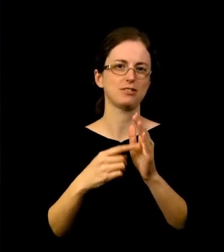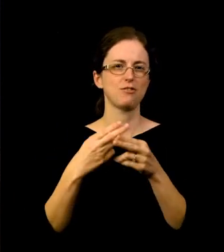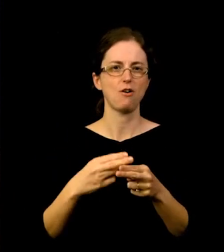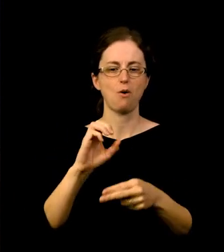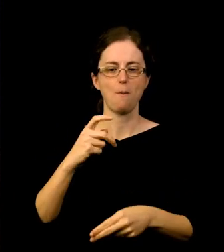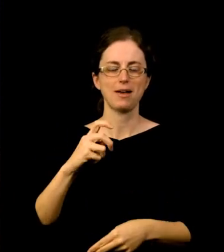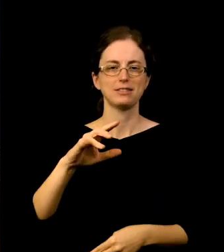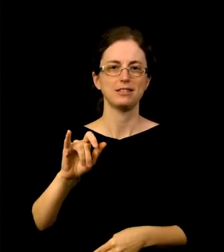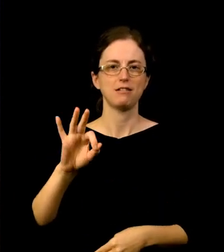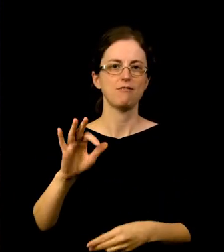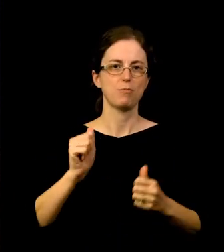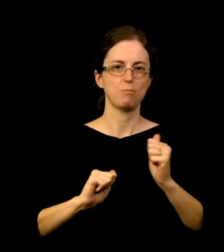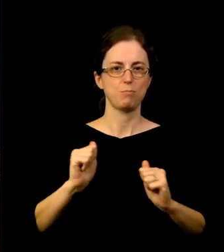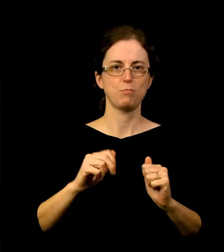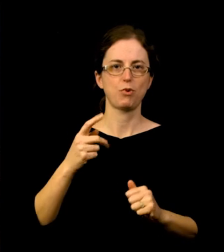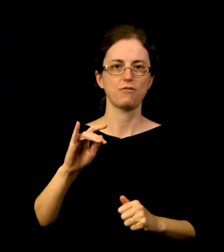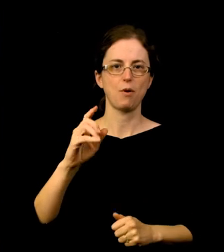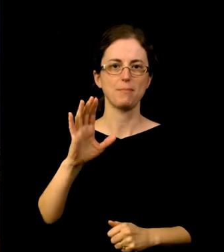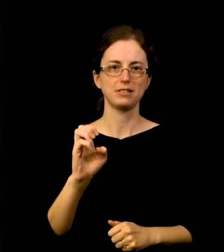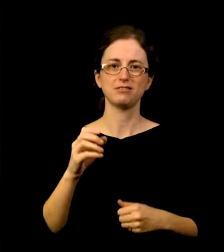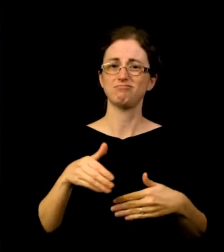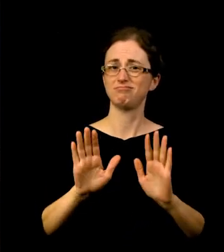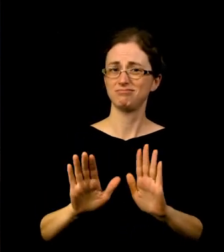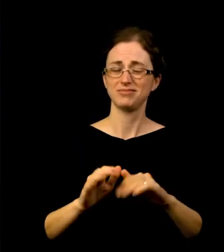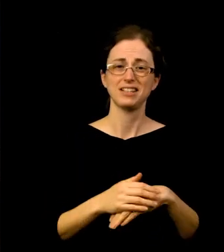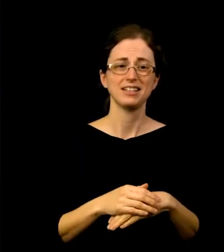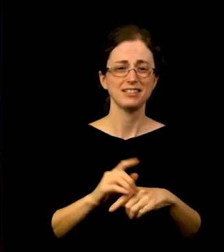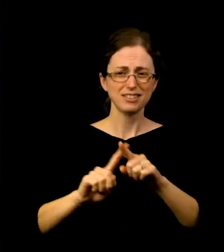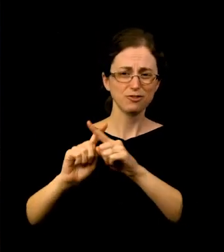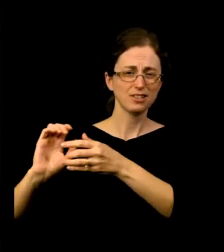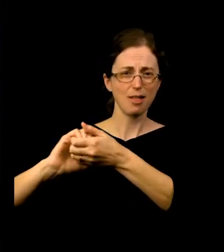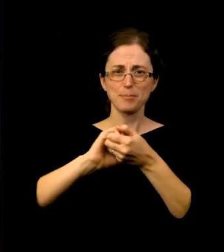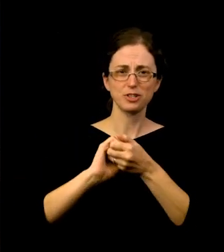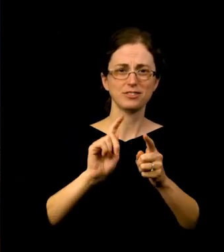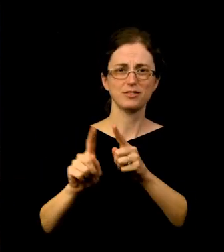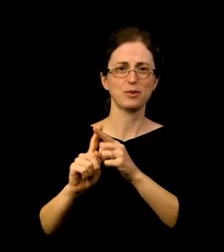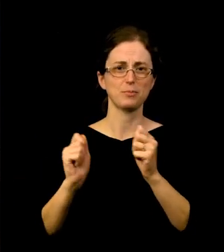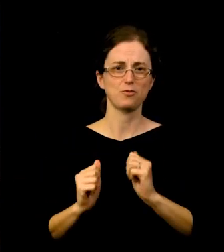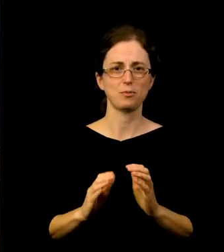Visitors will encounter three performance areas in the main European gallery, where I’m standing right now.